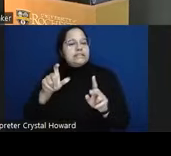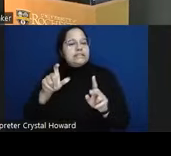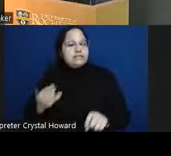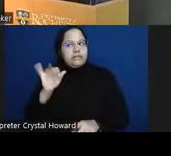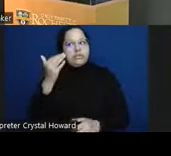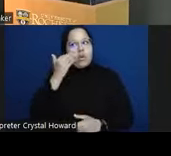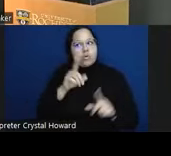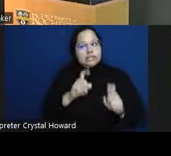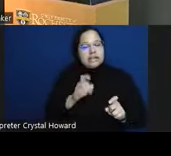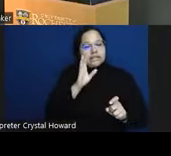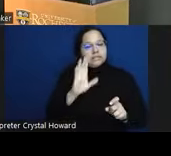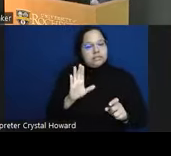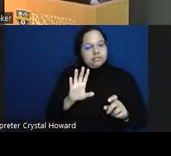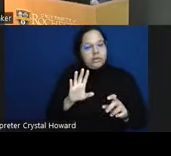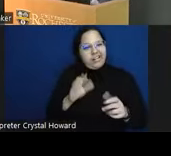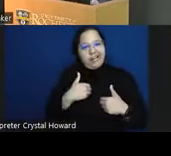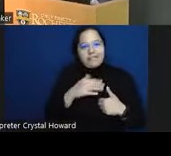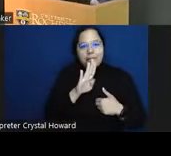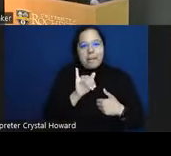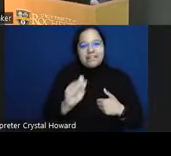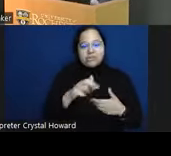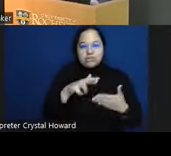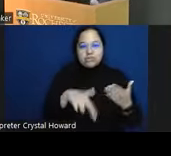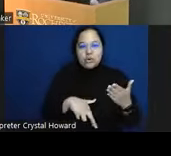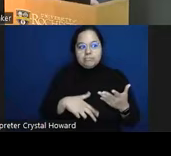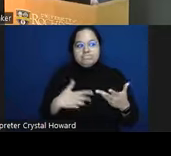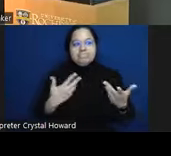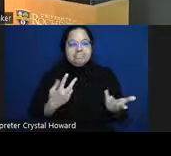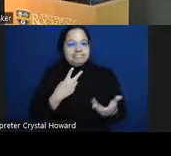that because it's a result of just straightforward math Universal prevention approaches that prevent